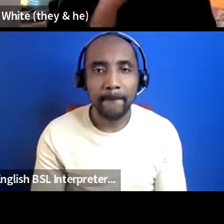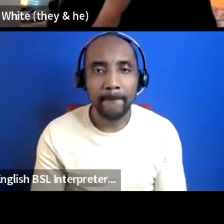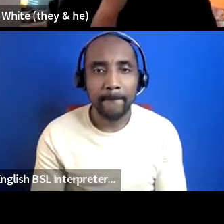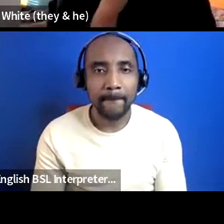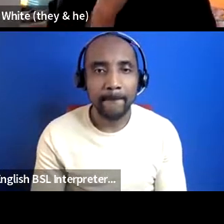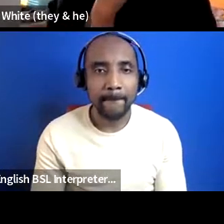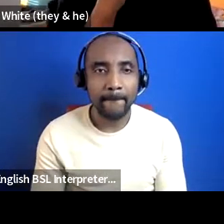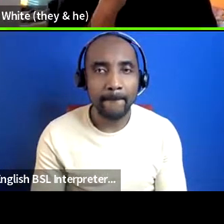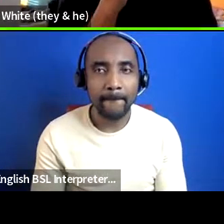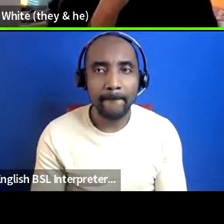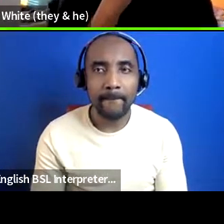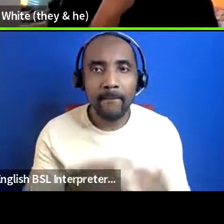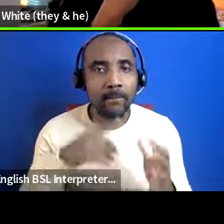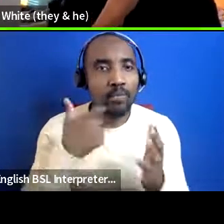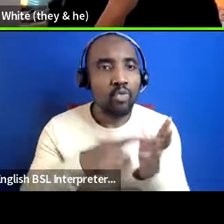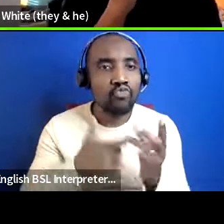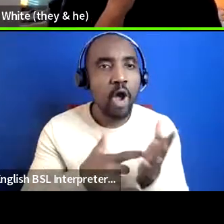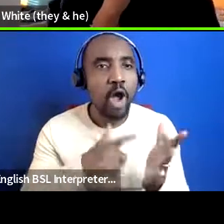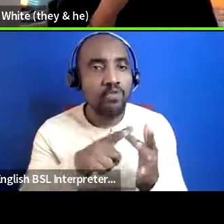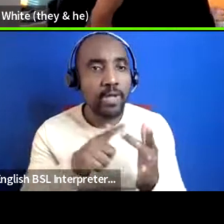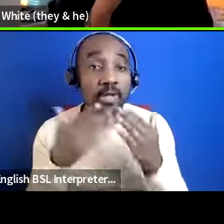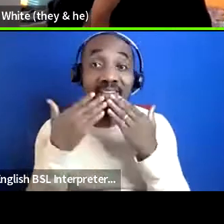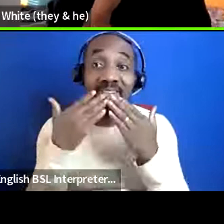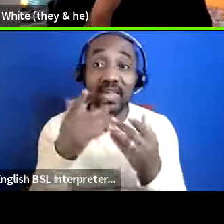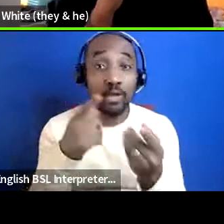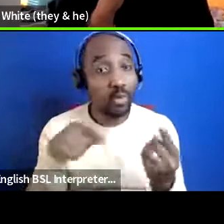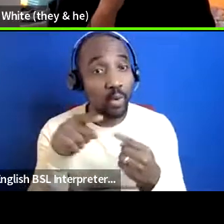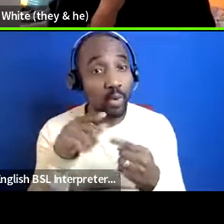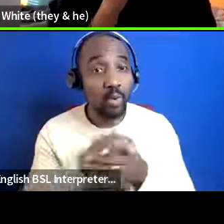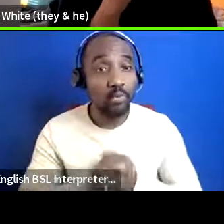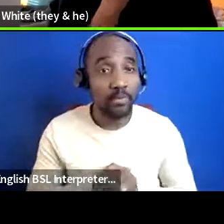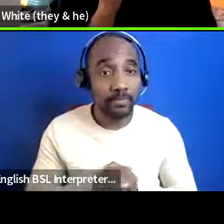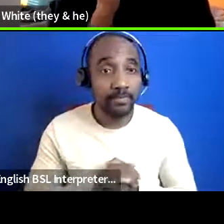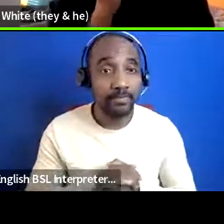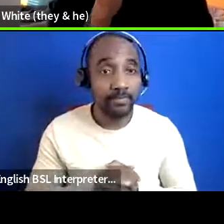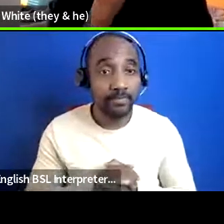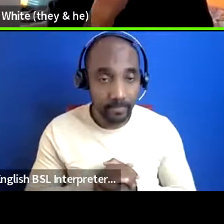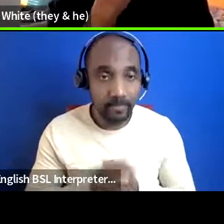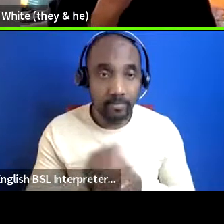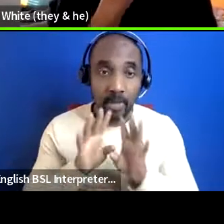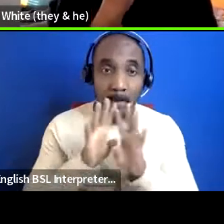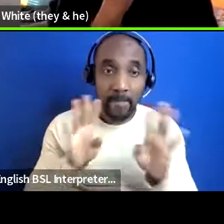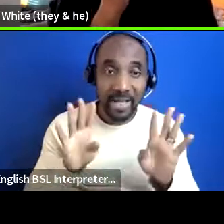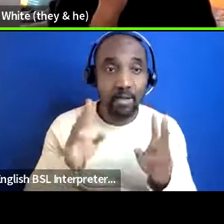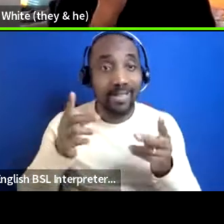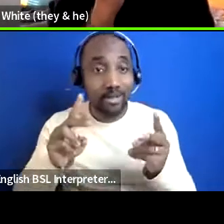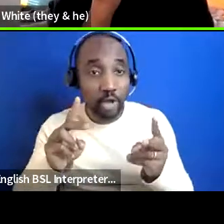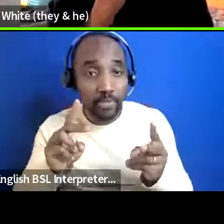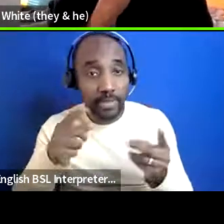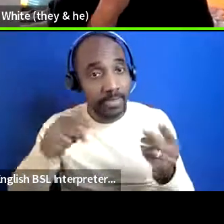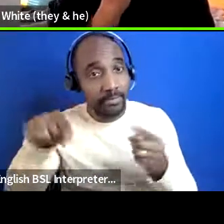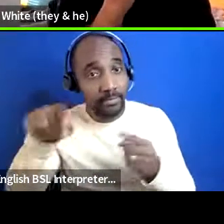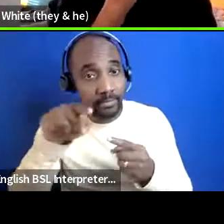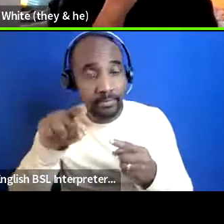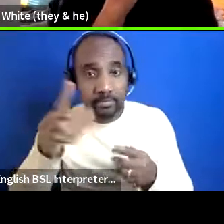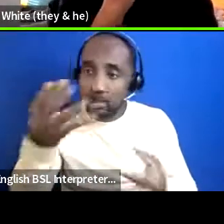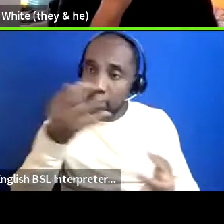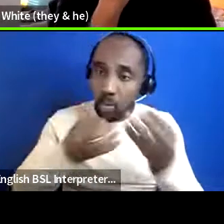that's amazing thank you all so much uh thank you to panellists the interpreters and everyone who's asked questions and been listening